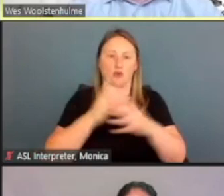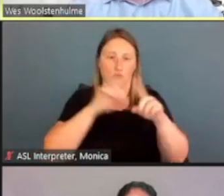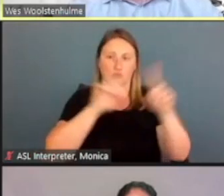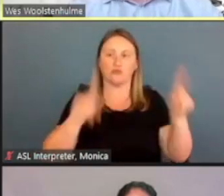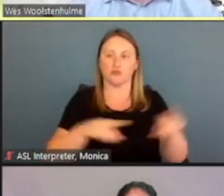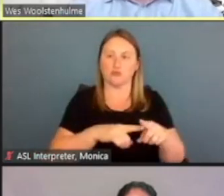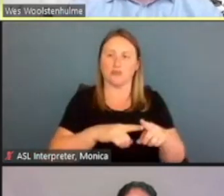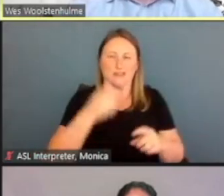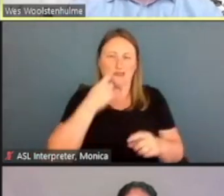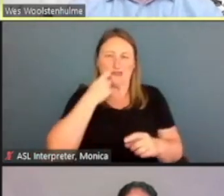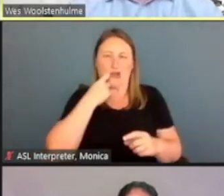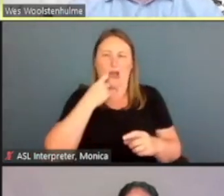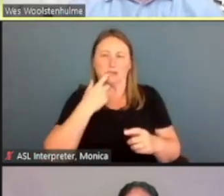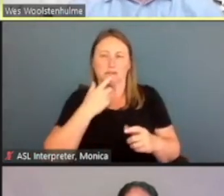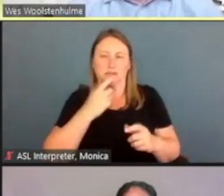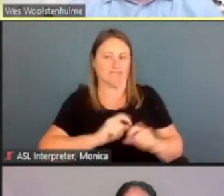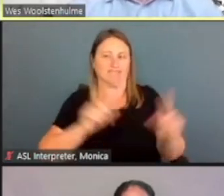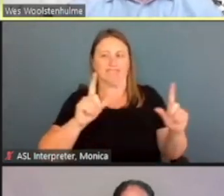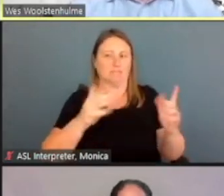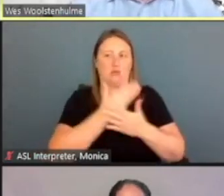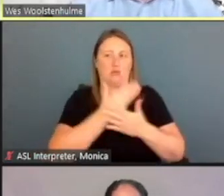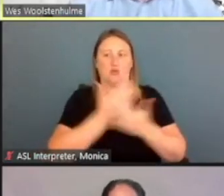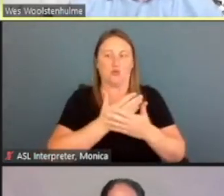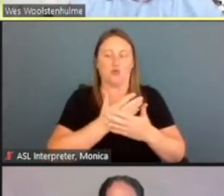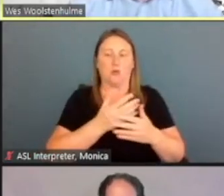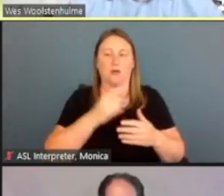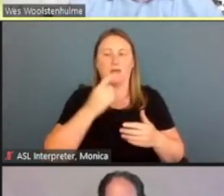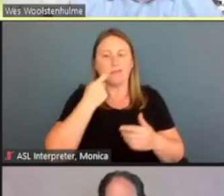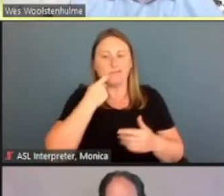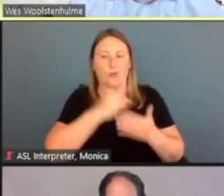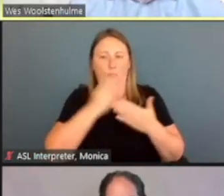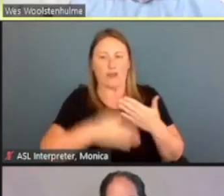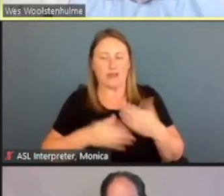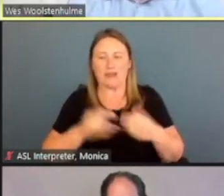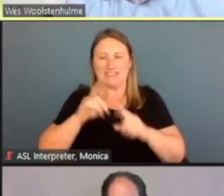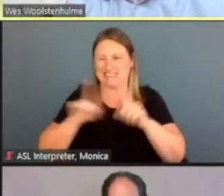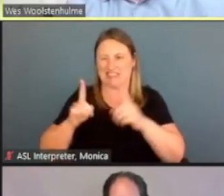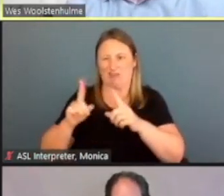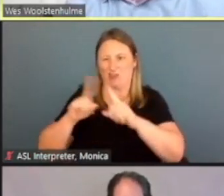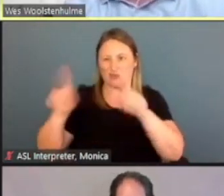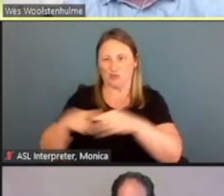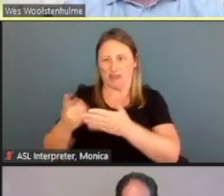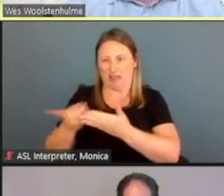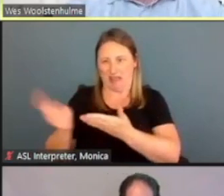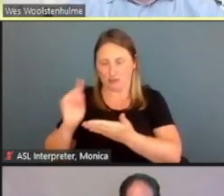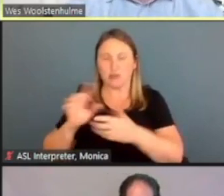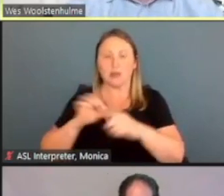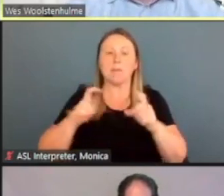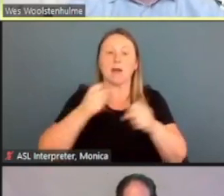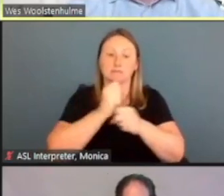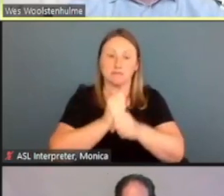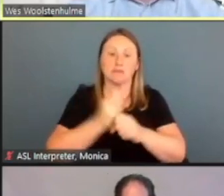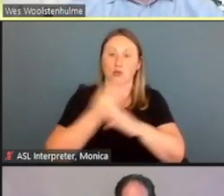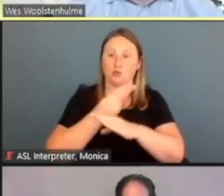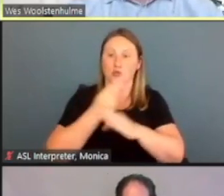so they look a little bit different than they did last week. But they'll need to create a username for themselves.